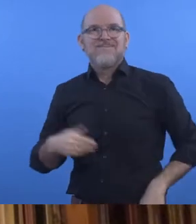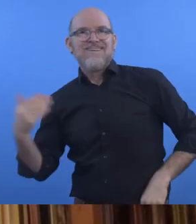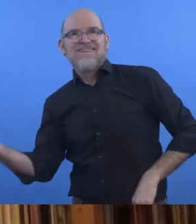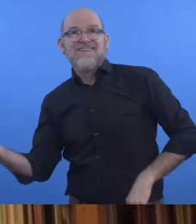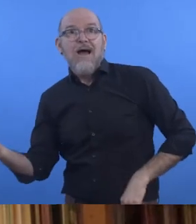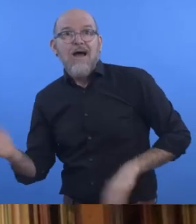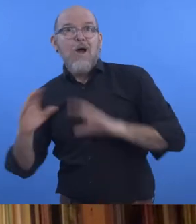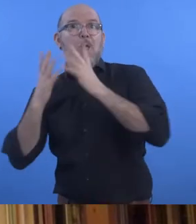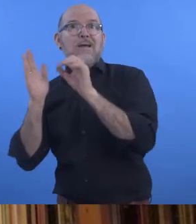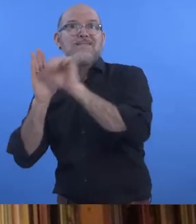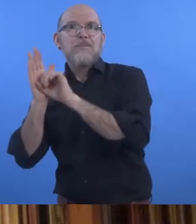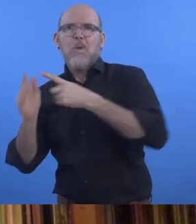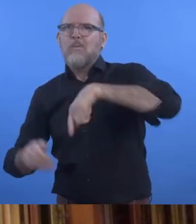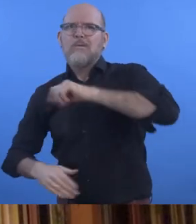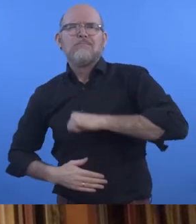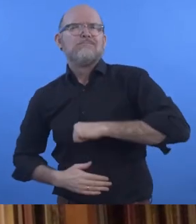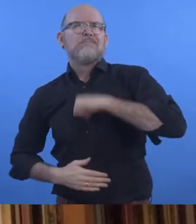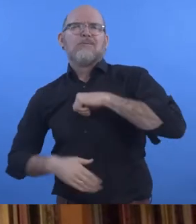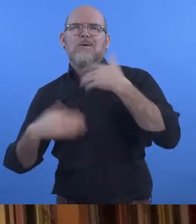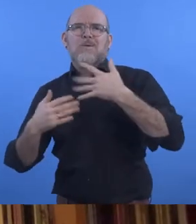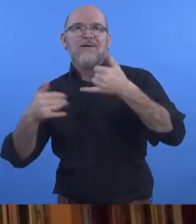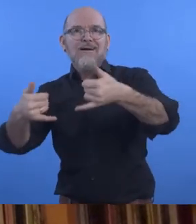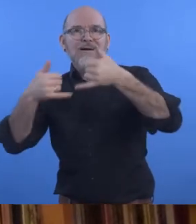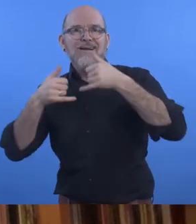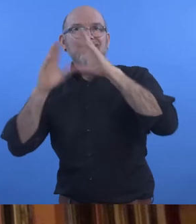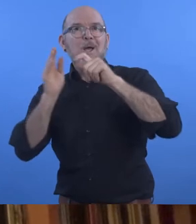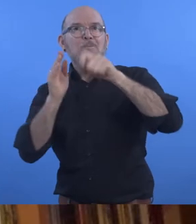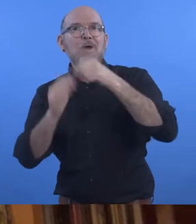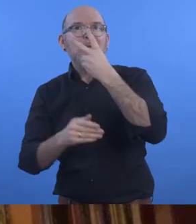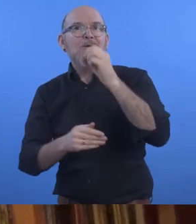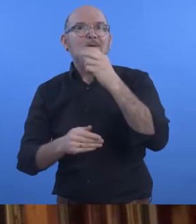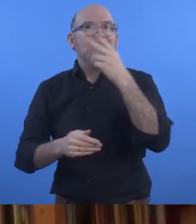at the Zero Project 2022 to help us promote our message: